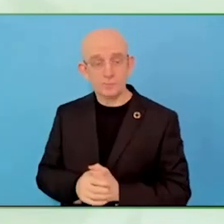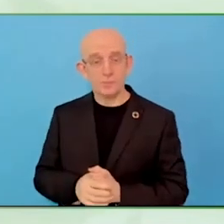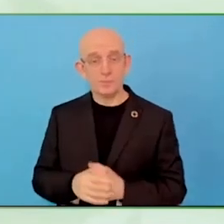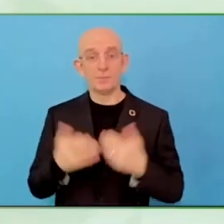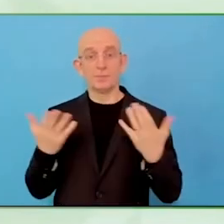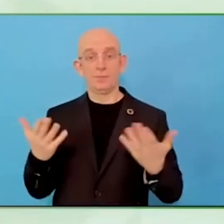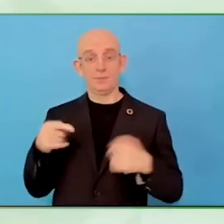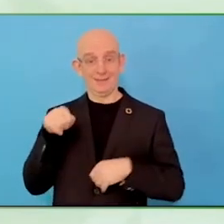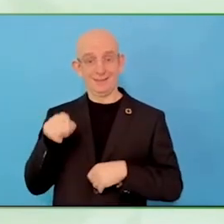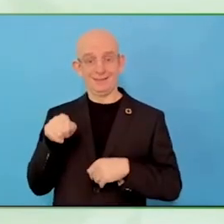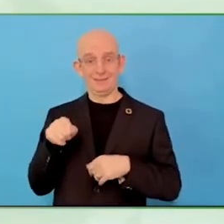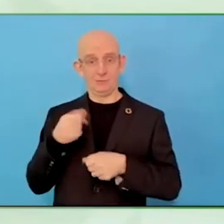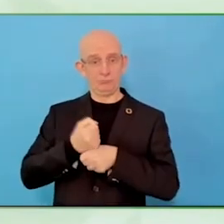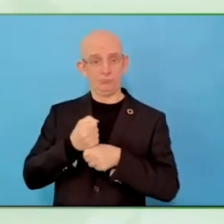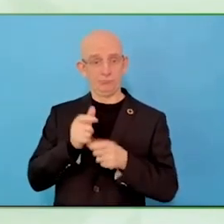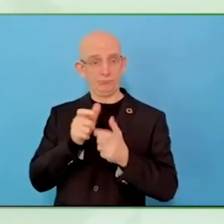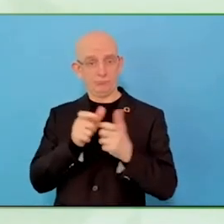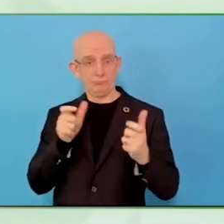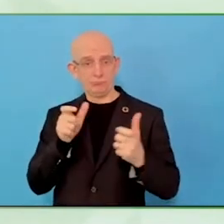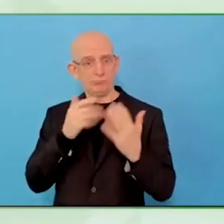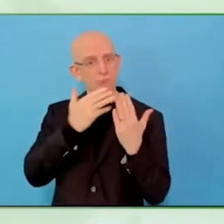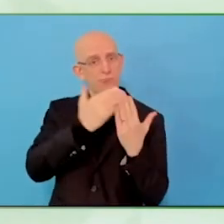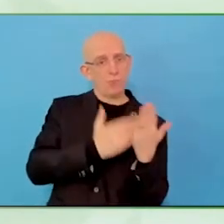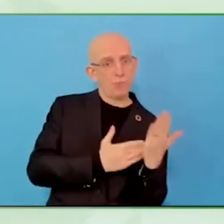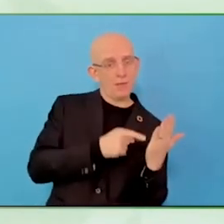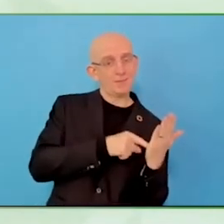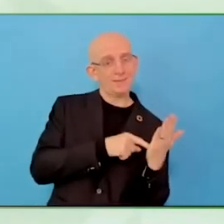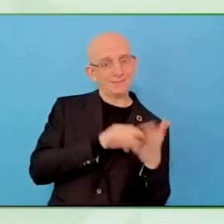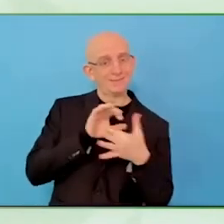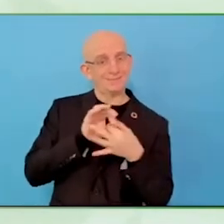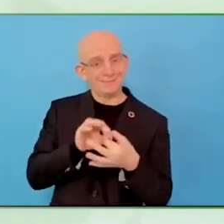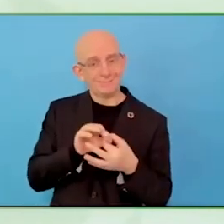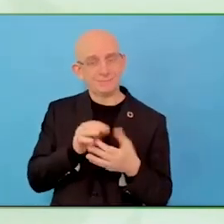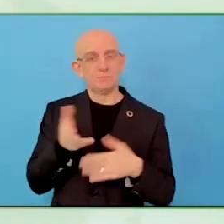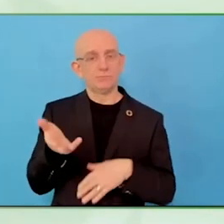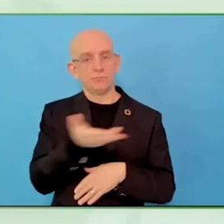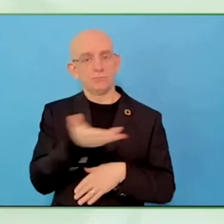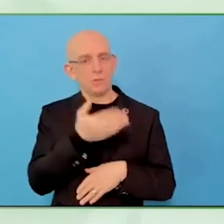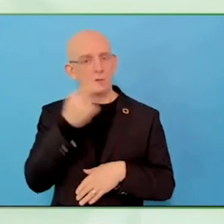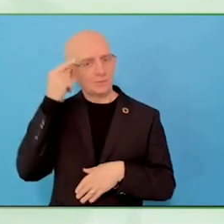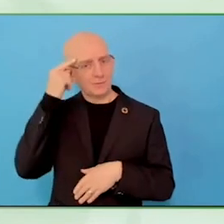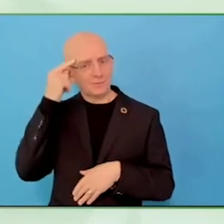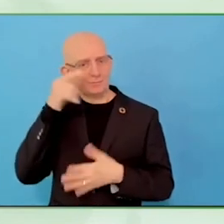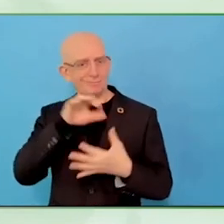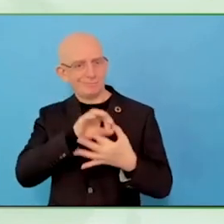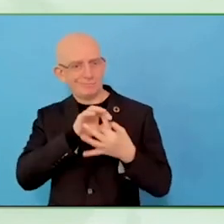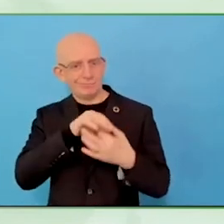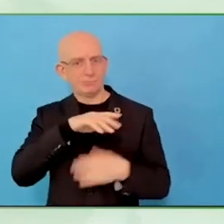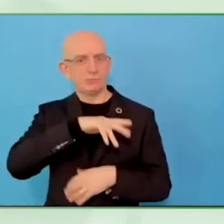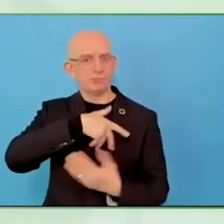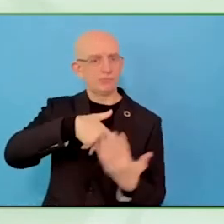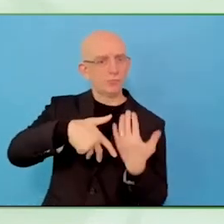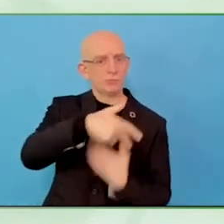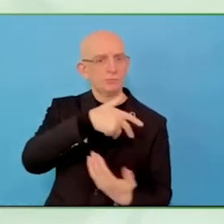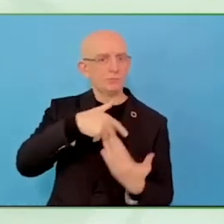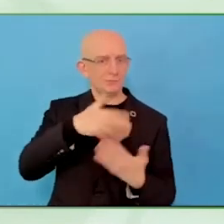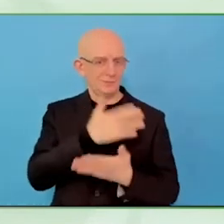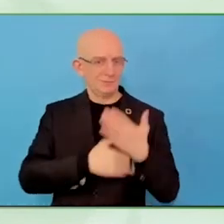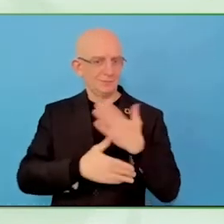We have a lot of employment sections, one of them is entrepreneurship program.